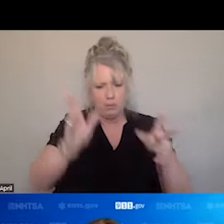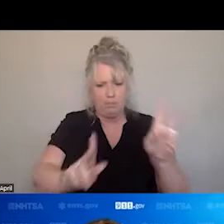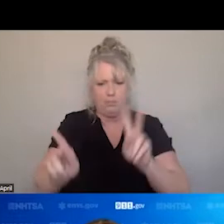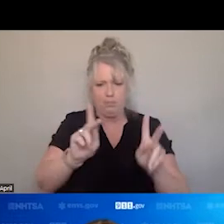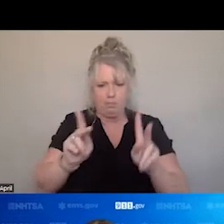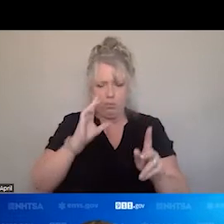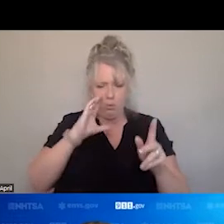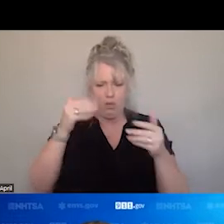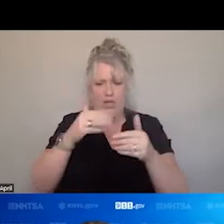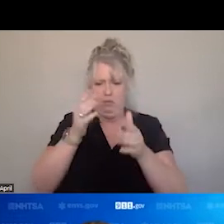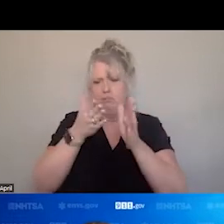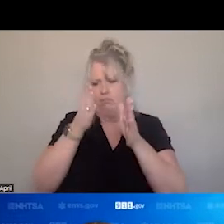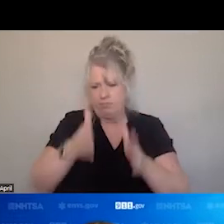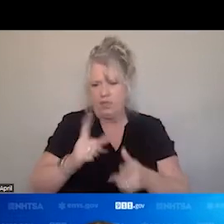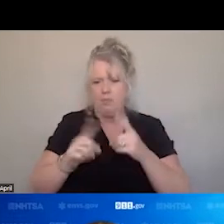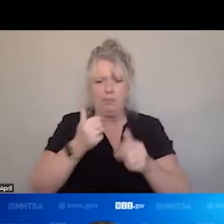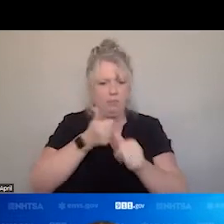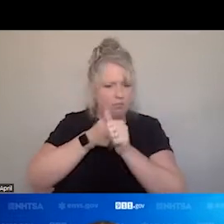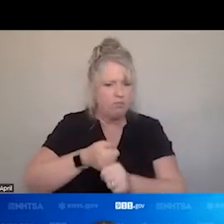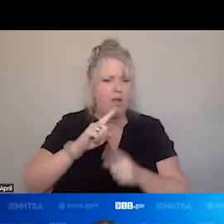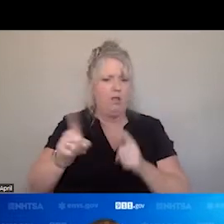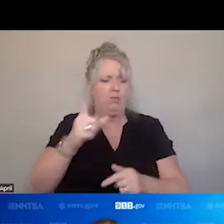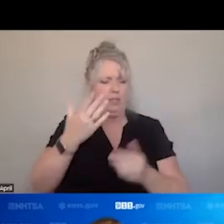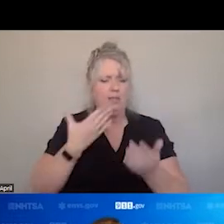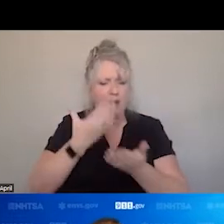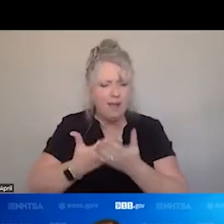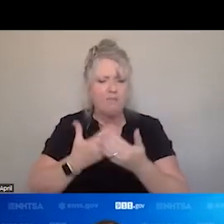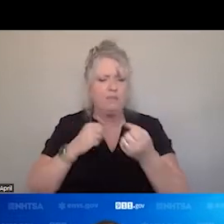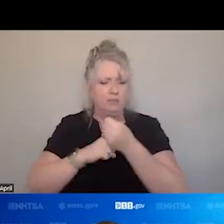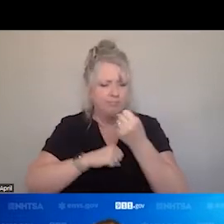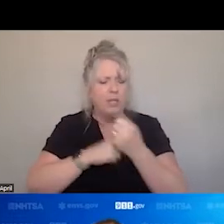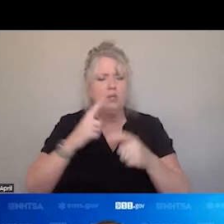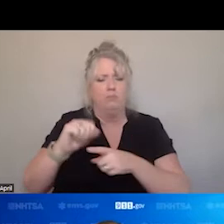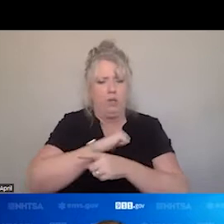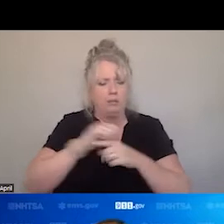THAT WE ARE FOLLOWING EVIDENCE BASED PRACTICE, WE ARE SOCIALLY EQUITABLE, RELIABLE, INTEGRATED,